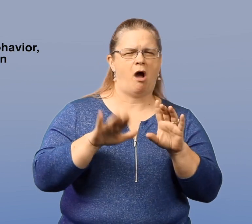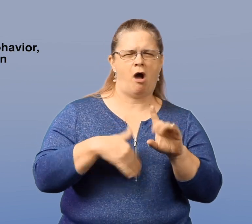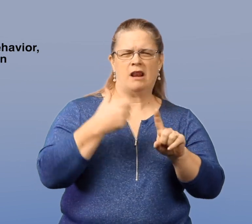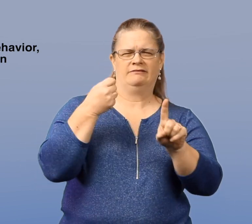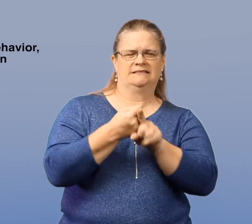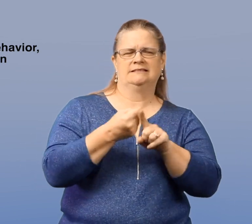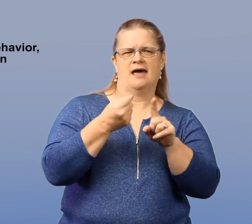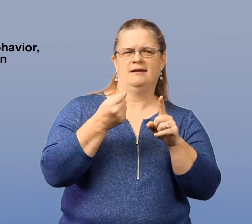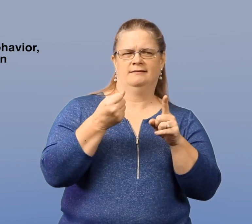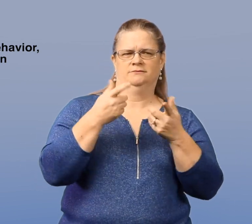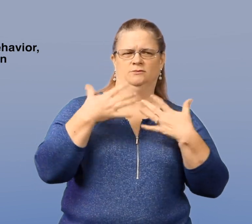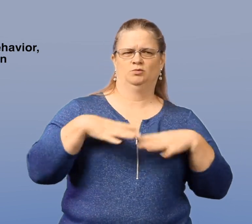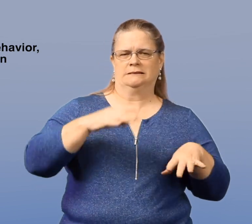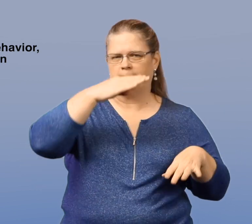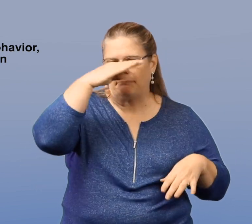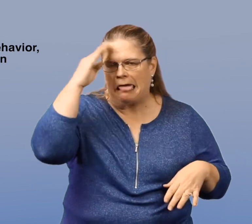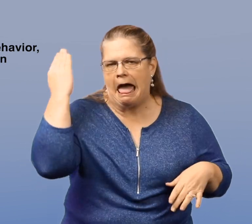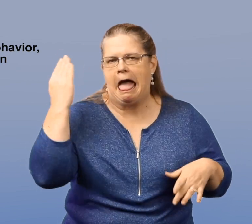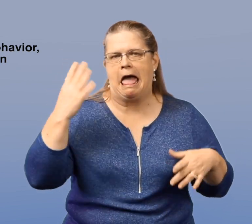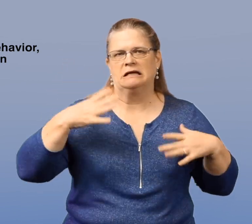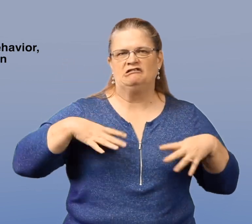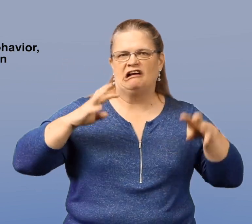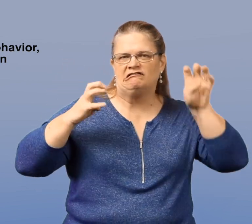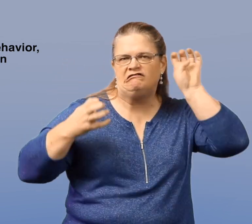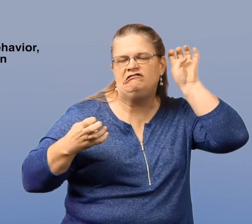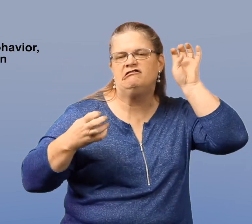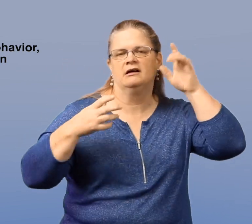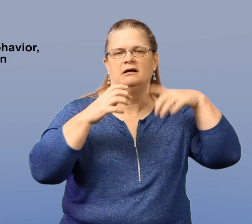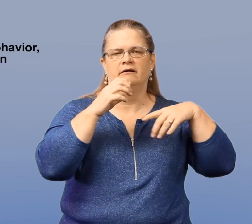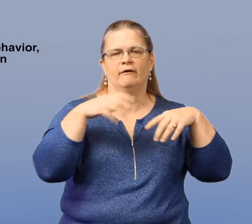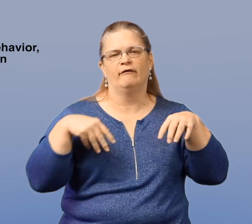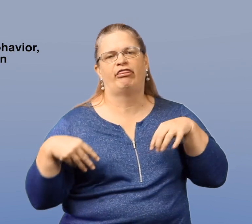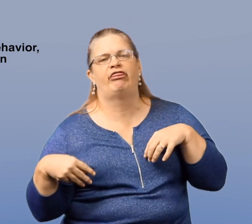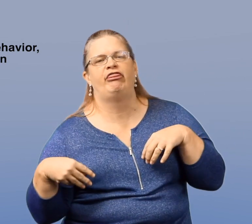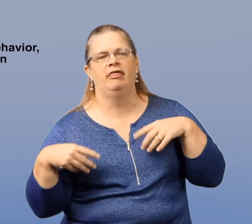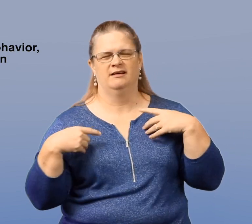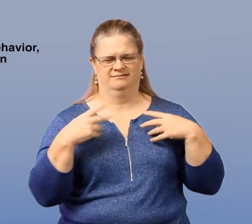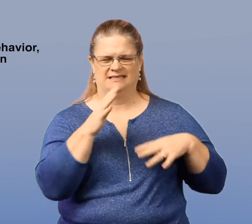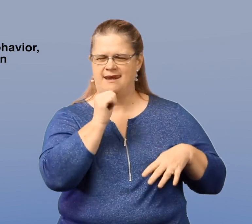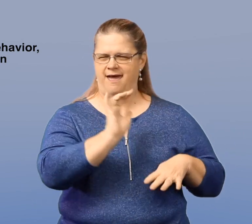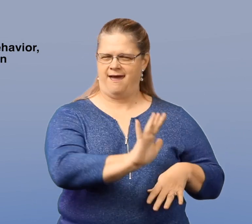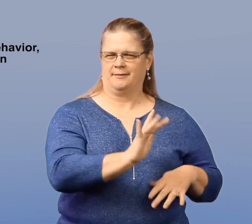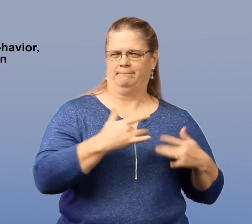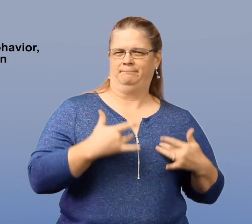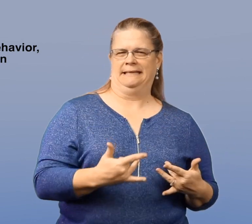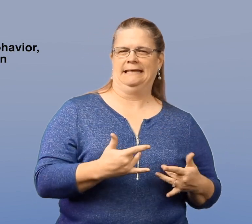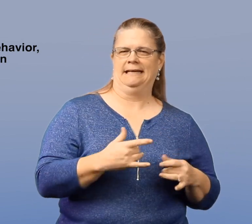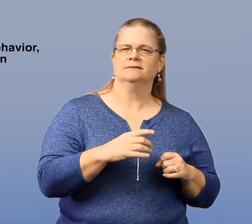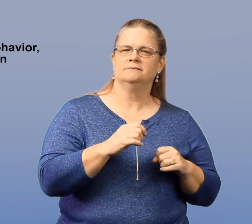and then suddenly has poor hygiene starts dressing in all-black, something that is not typical.